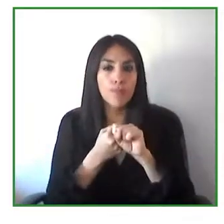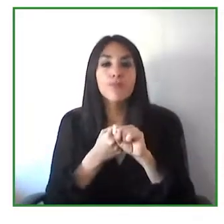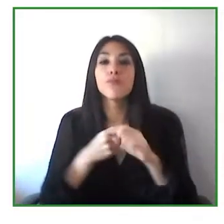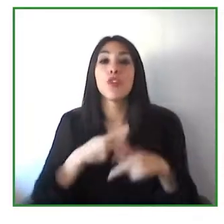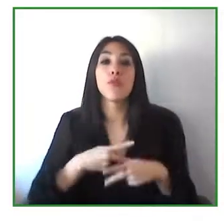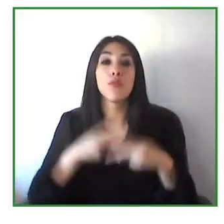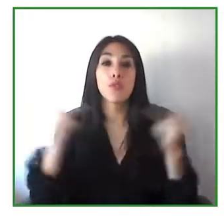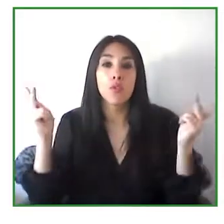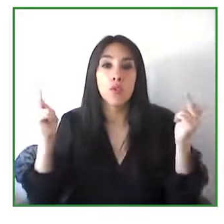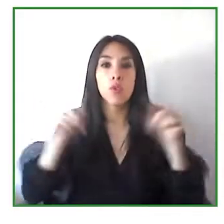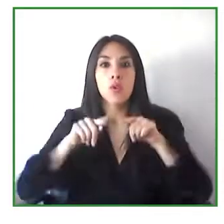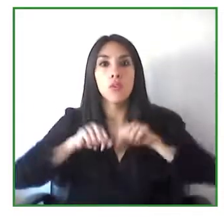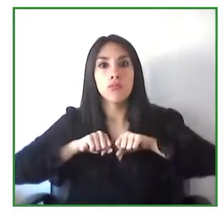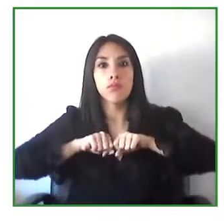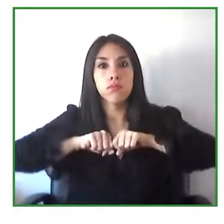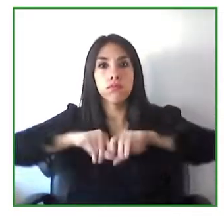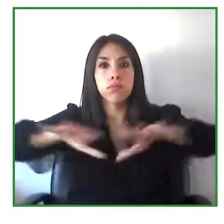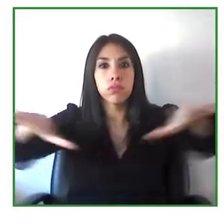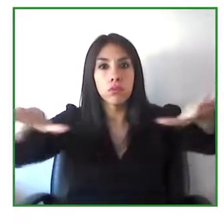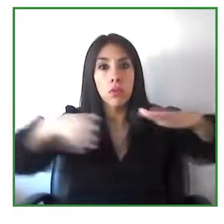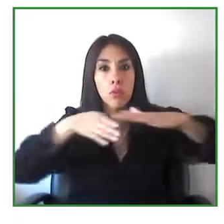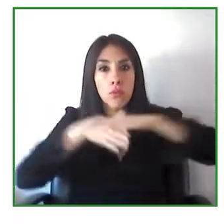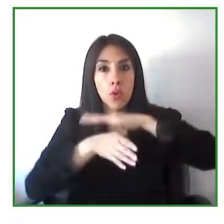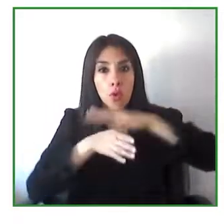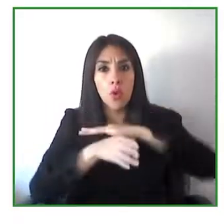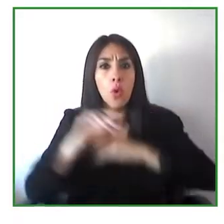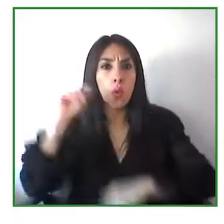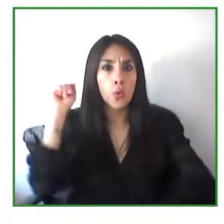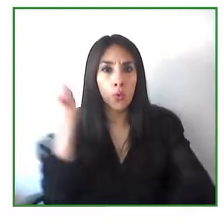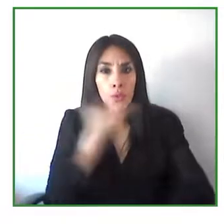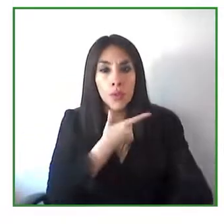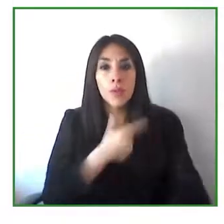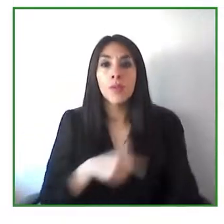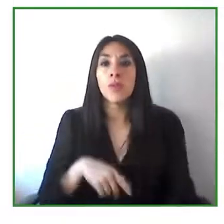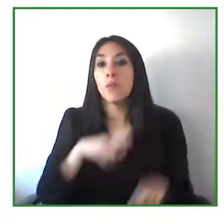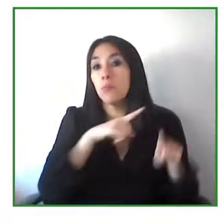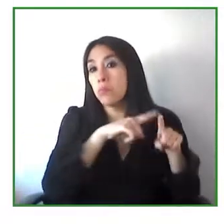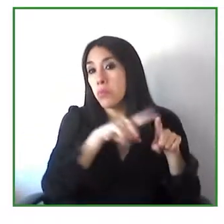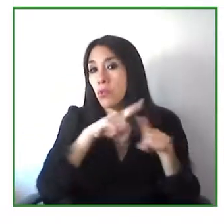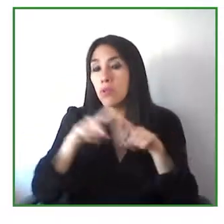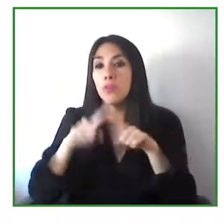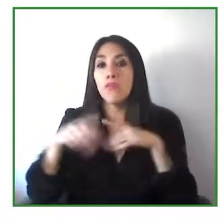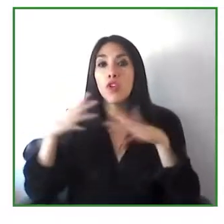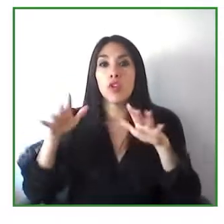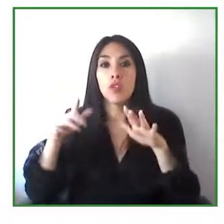Computers, television, atms, software anything that's digital.